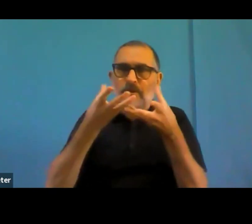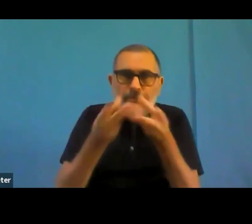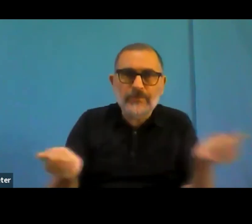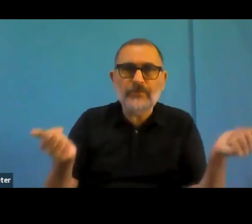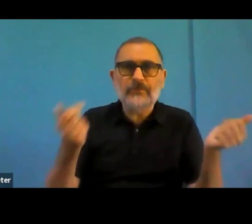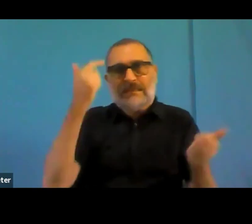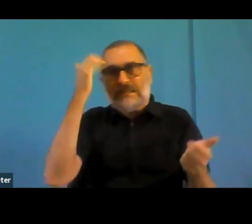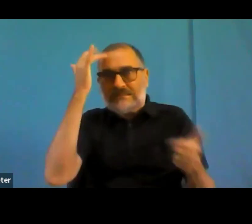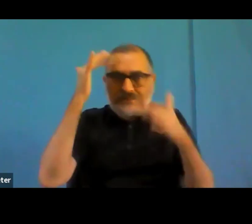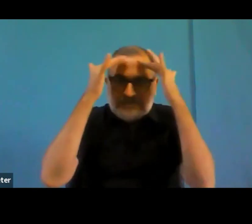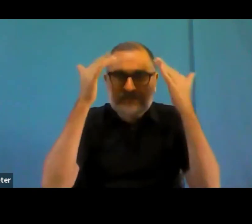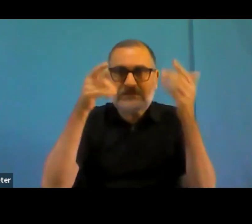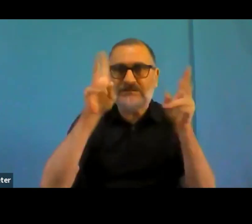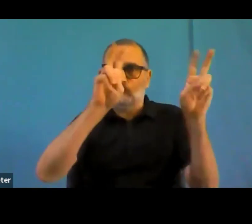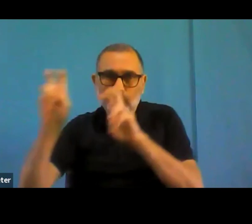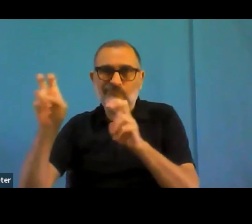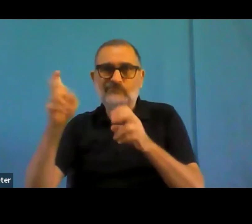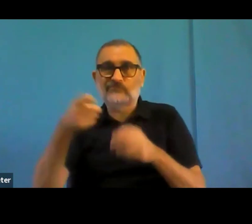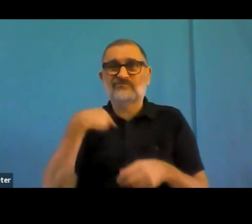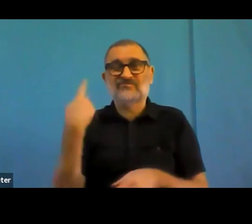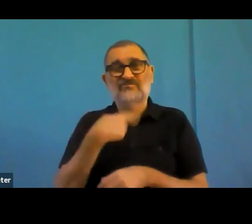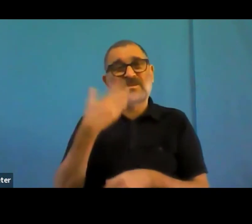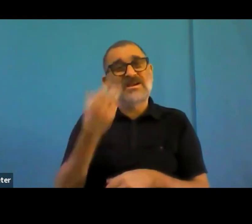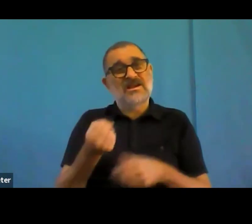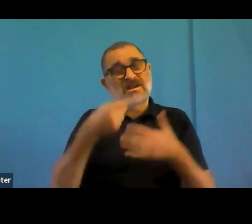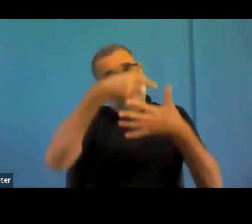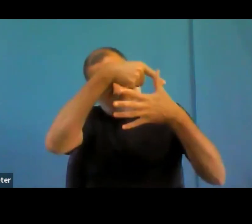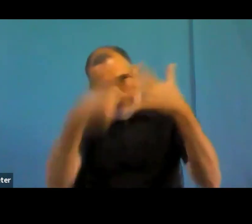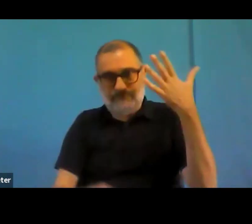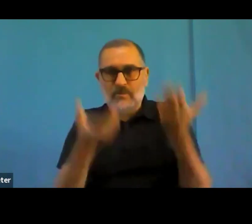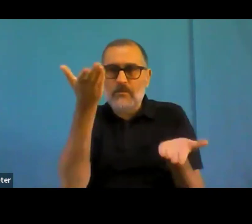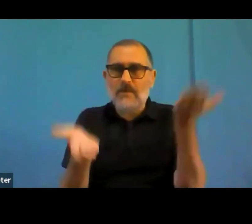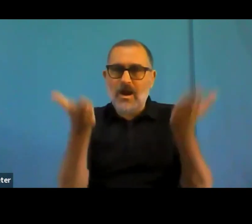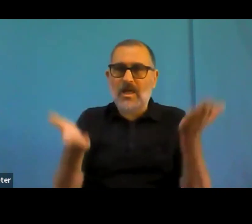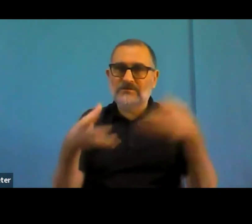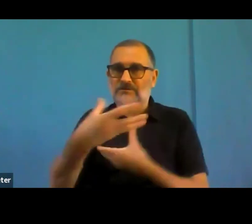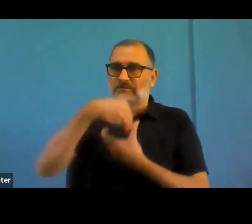risks to push the organization's over the edge in a direction that we are, that we don't